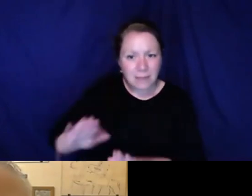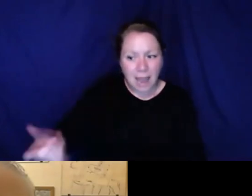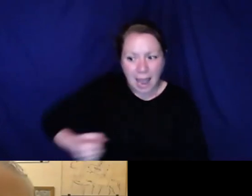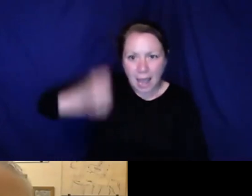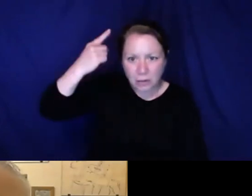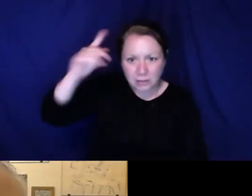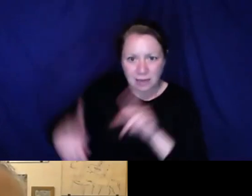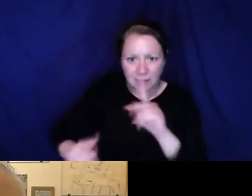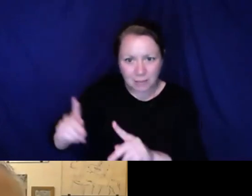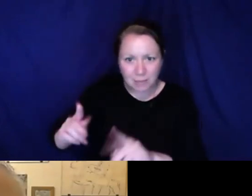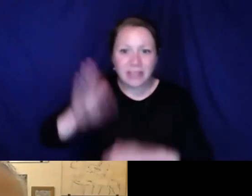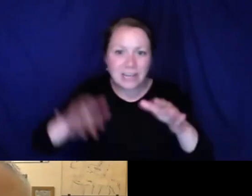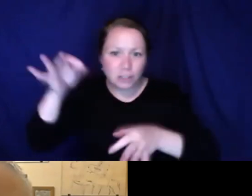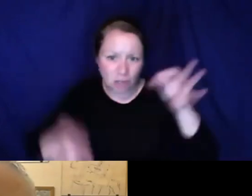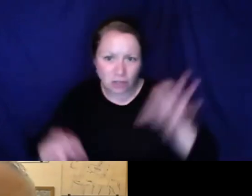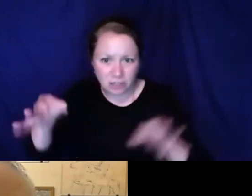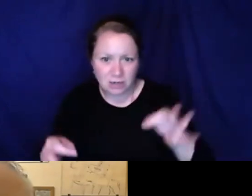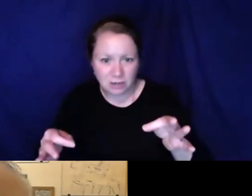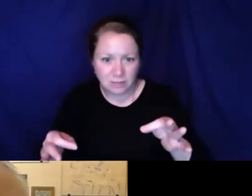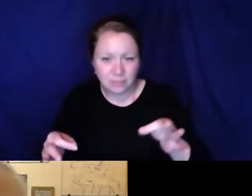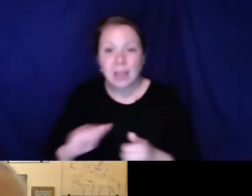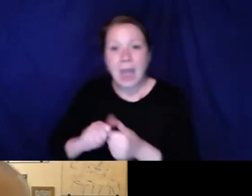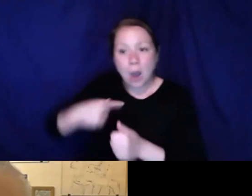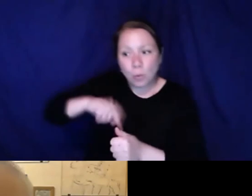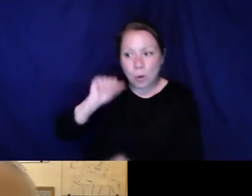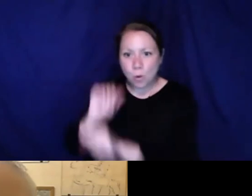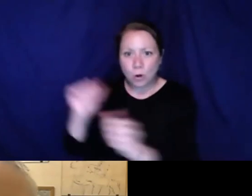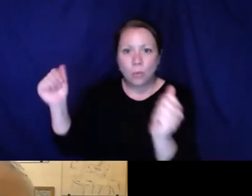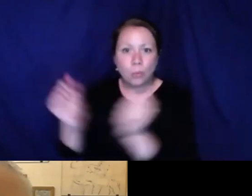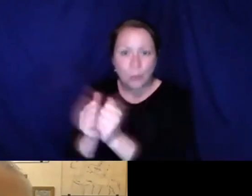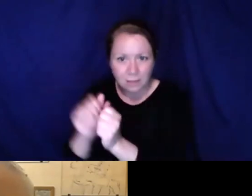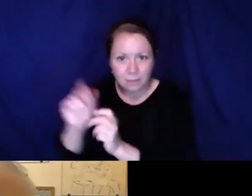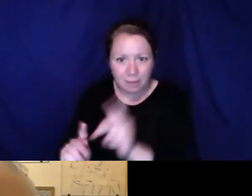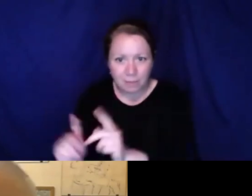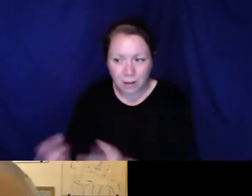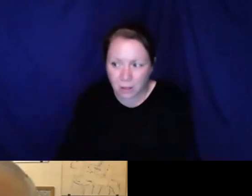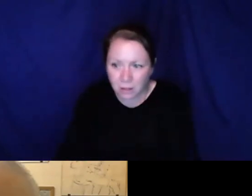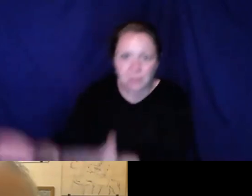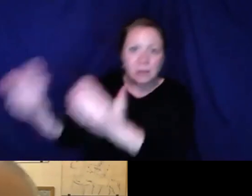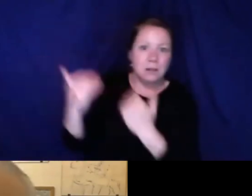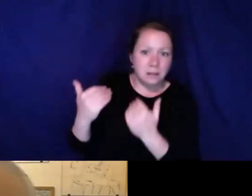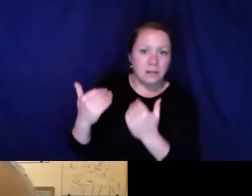psychiatric disabilities. -- board. That is one of our greatest challenges. How do we understand people instead of